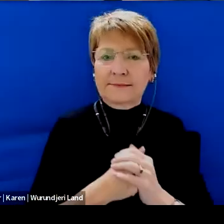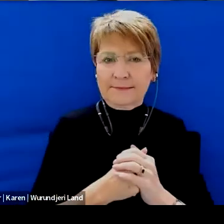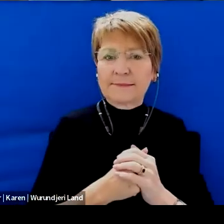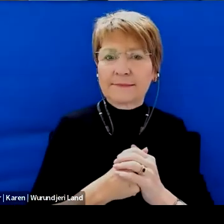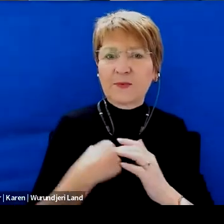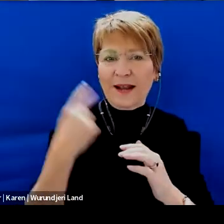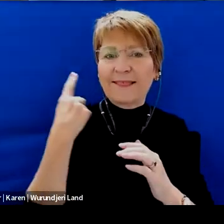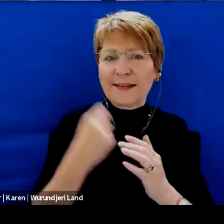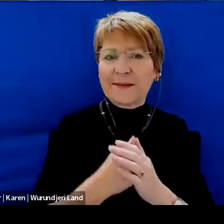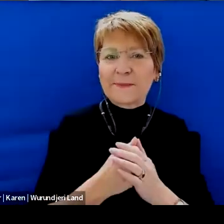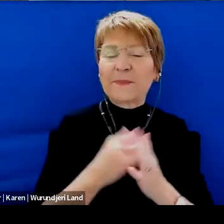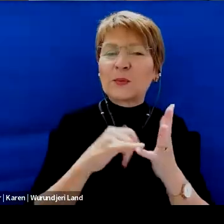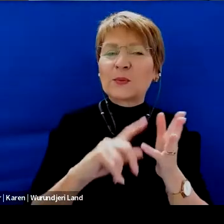That's great. Thank you very much.